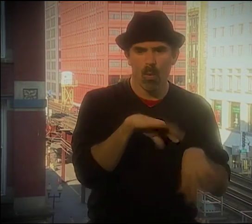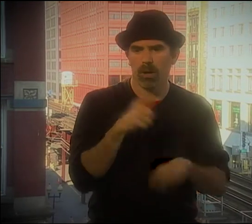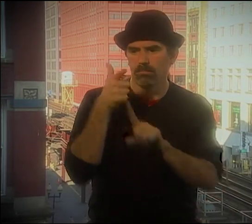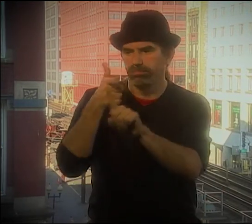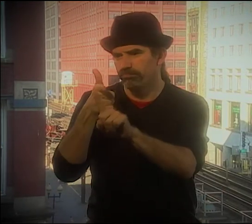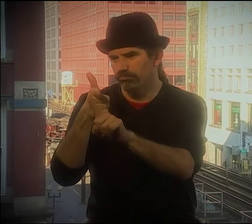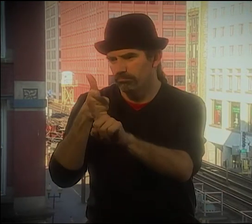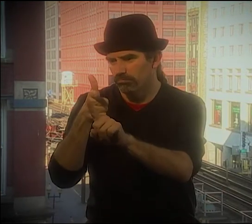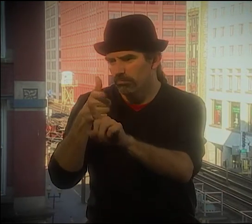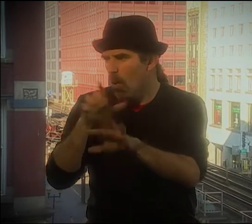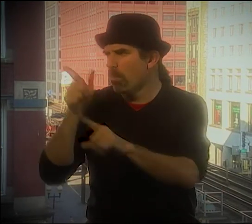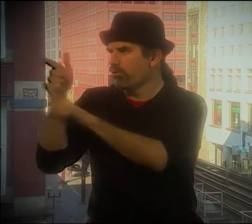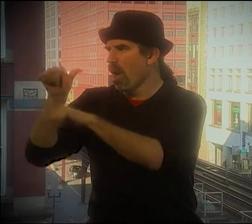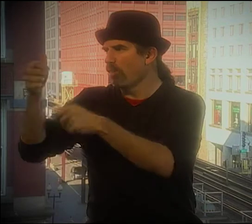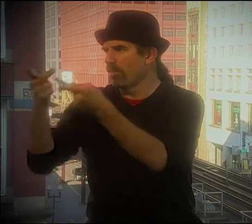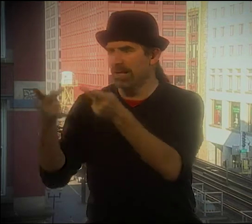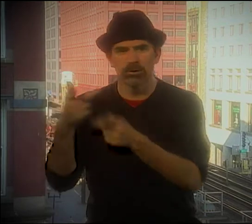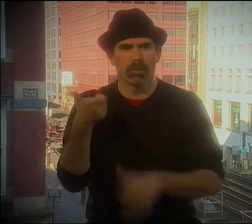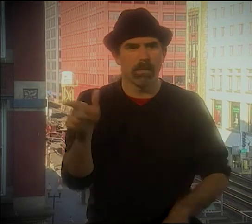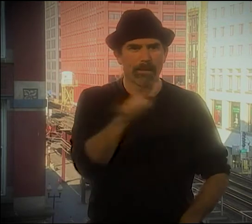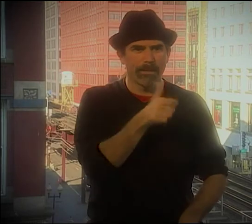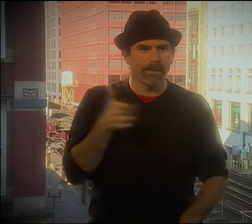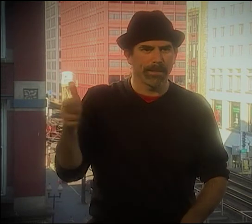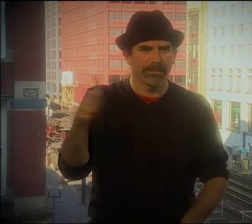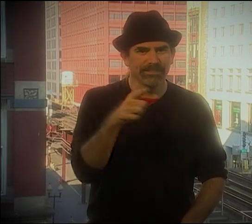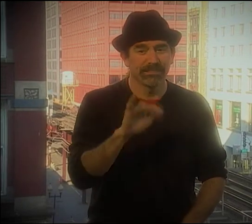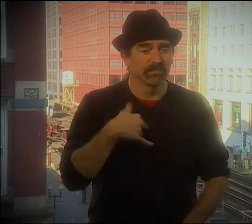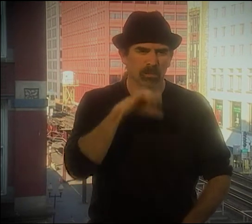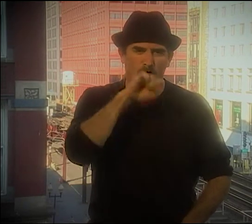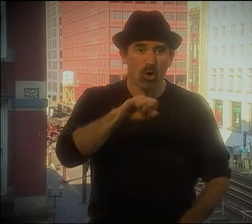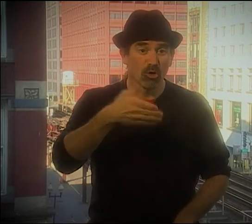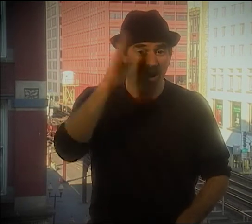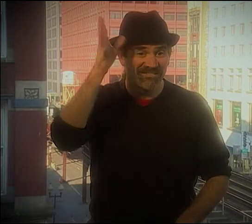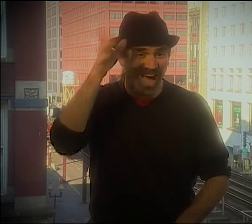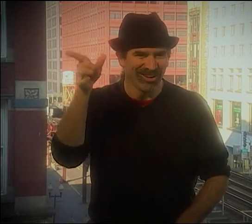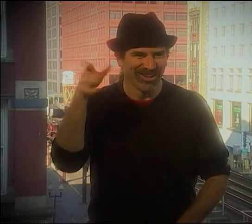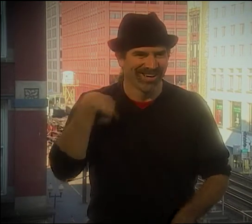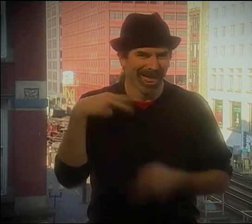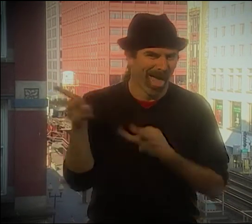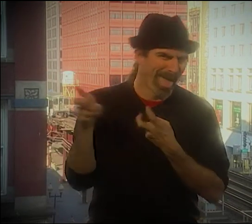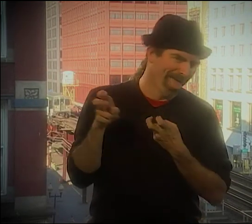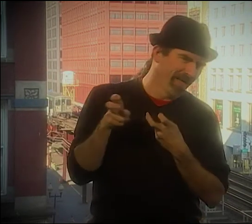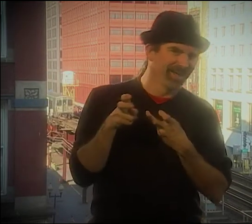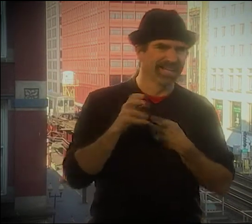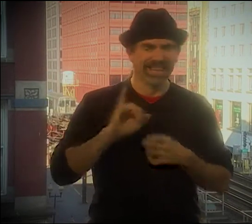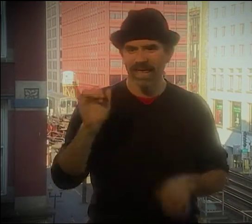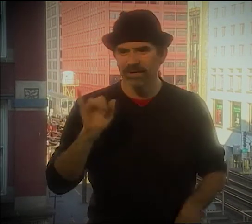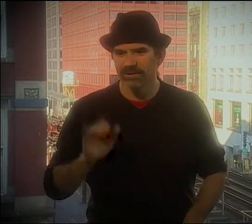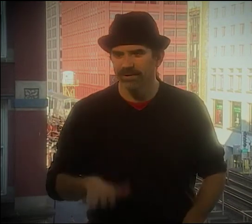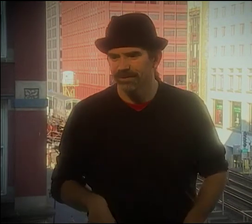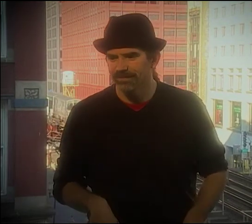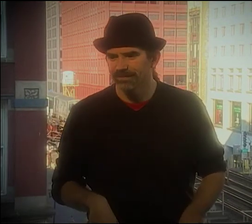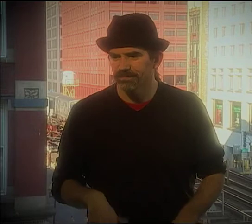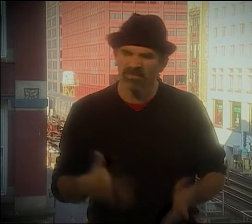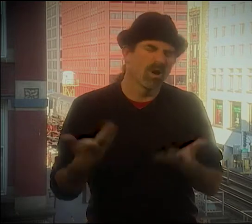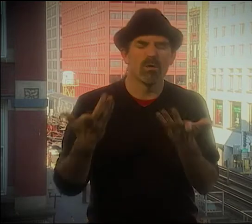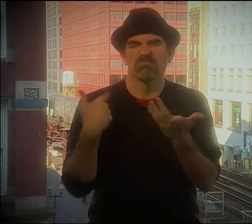A MOVIE. YOU KNOW, THEY HAVE, YOU KNOW, THE CAMERA OR THEY HAVE